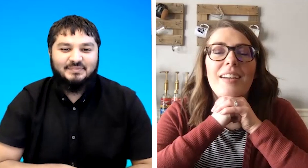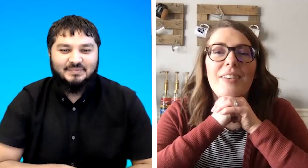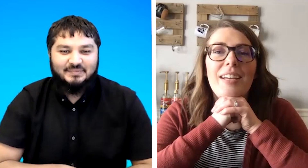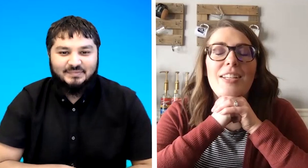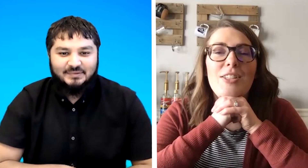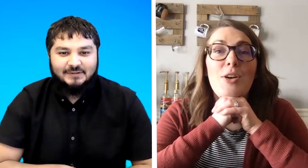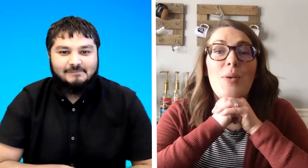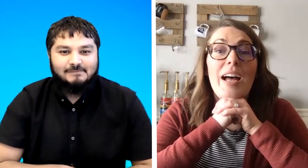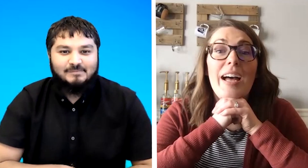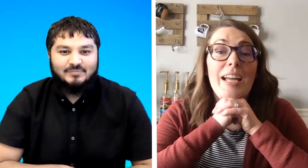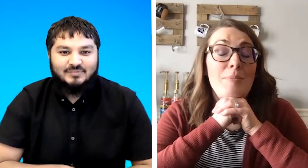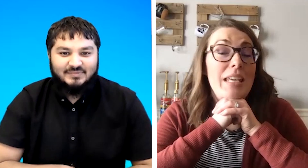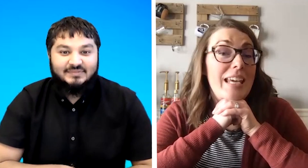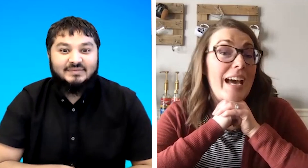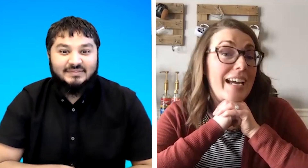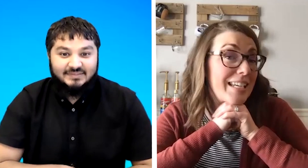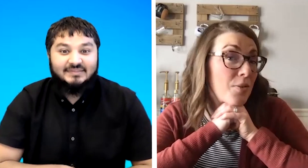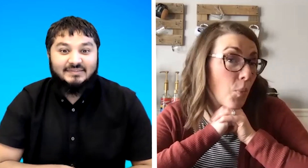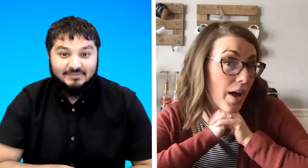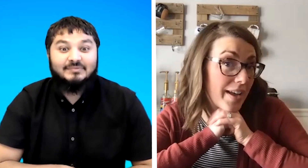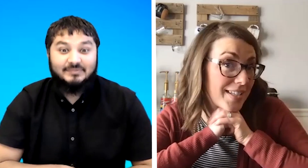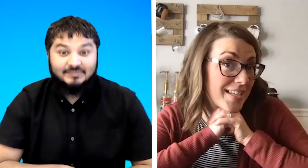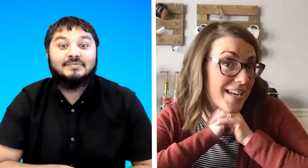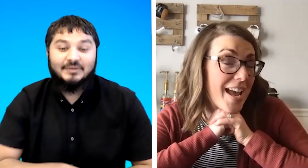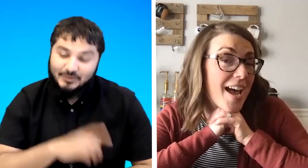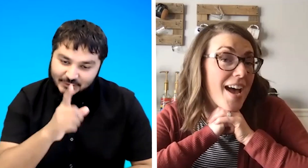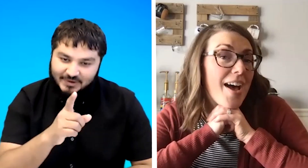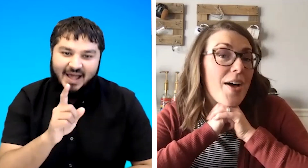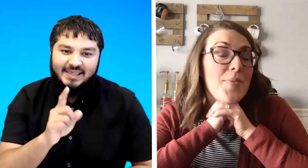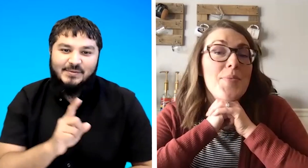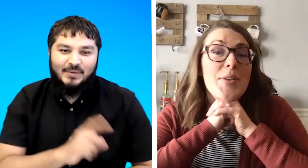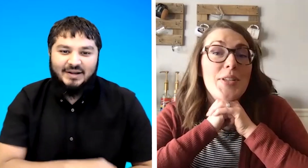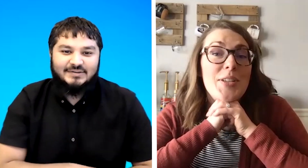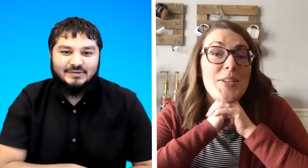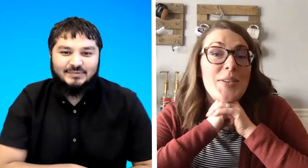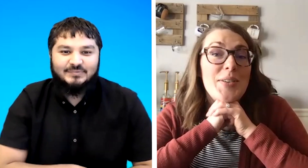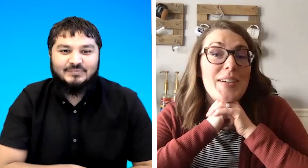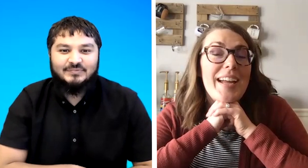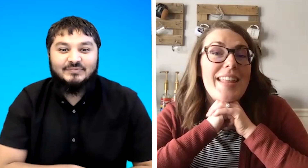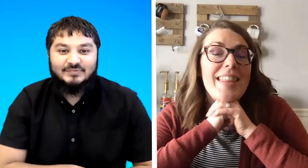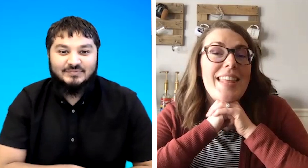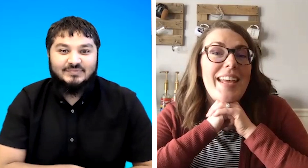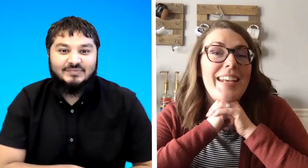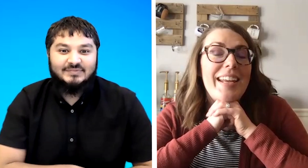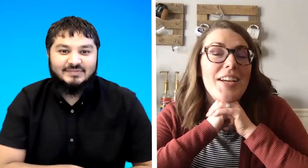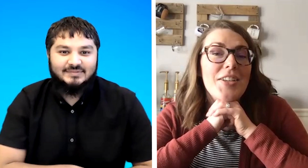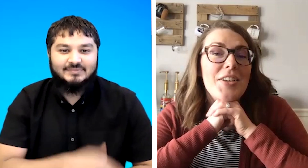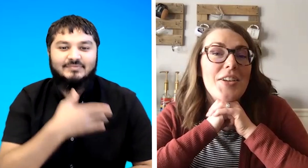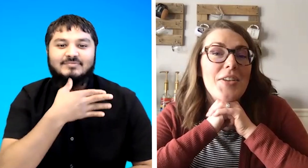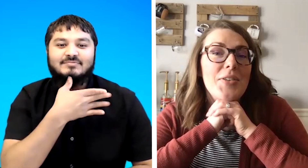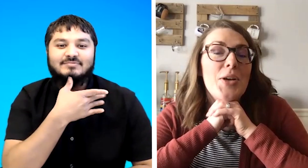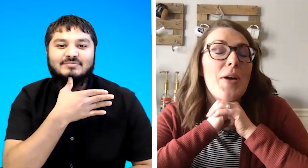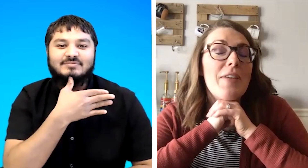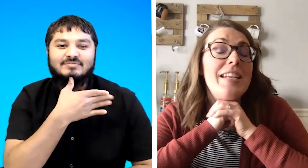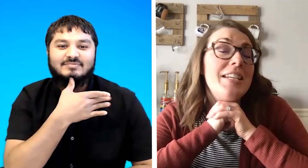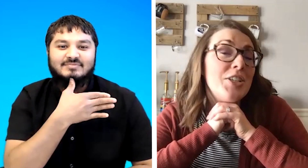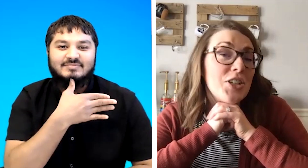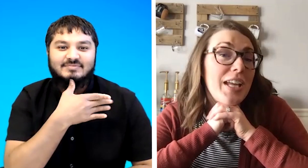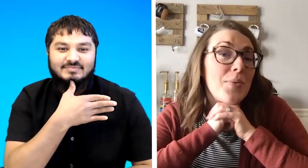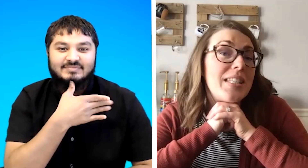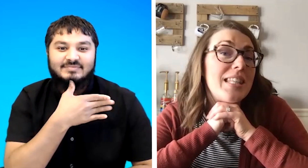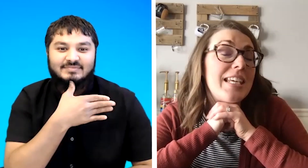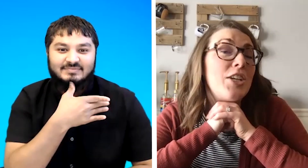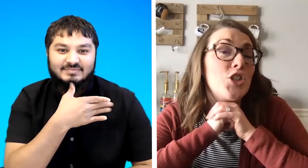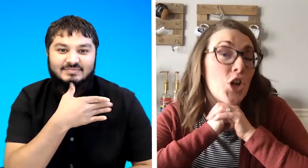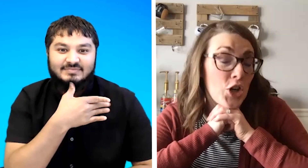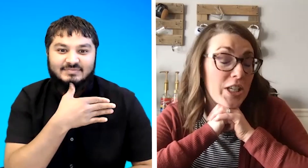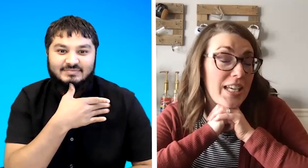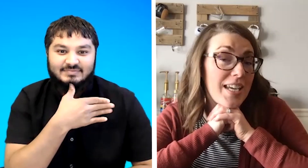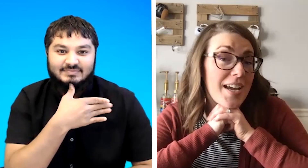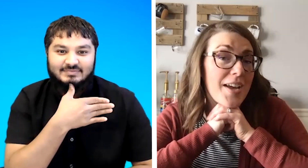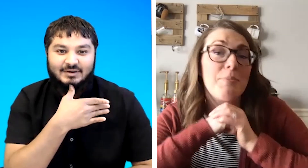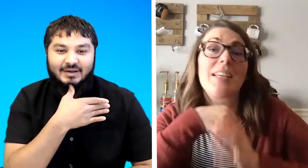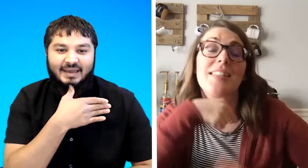okay so i'm i eat what good i eat what and then so initially i was thinking turkey because this